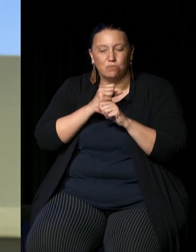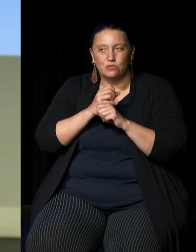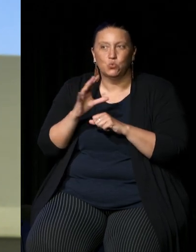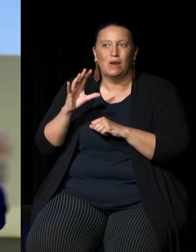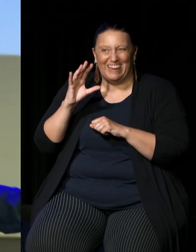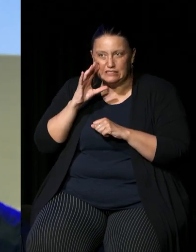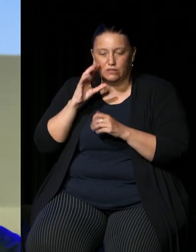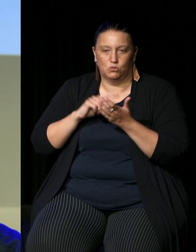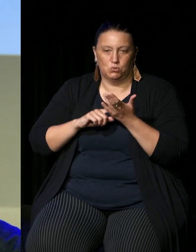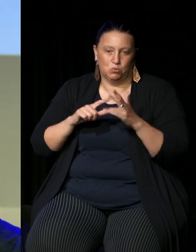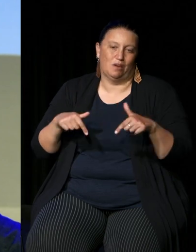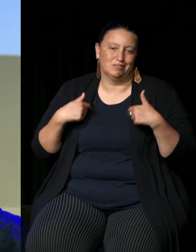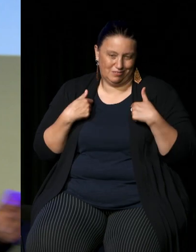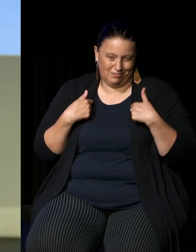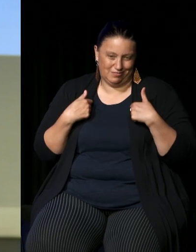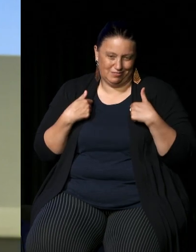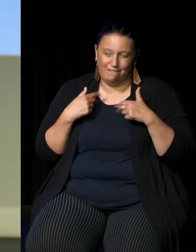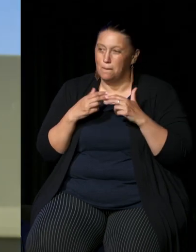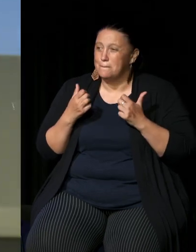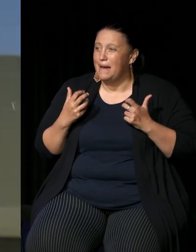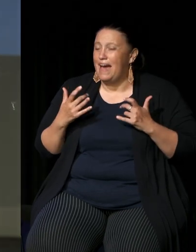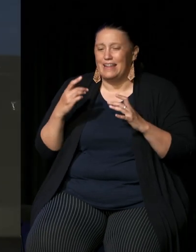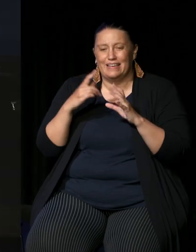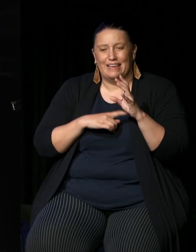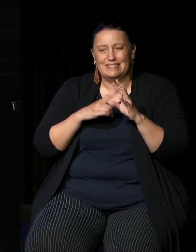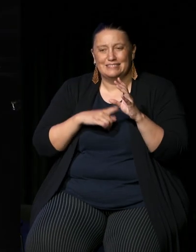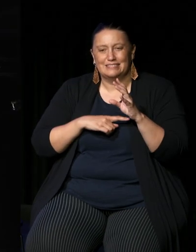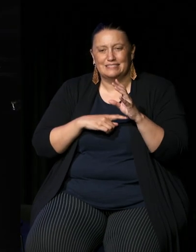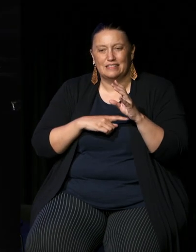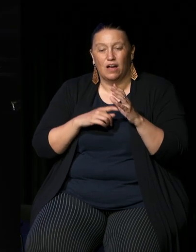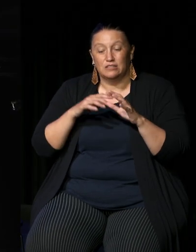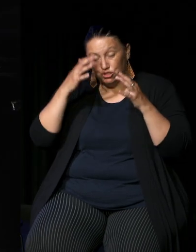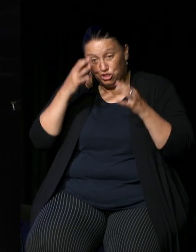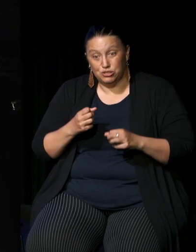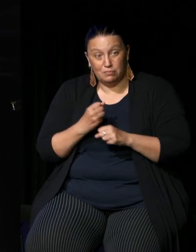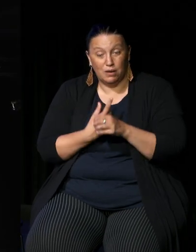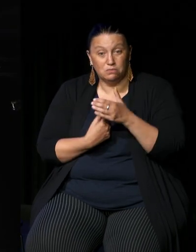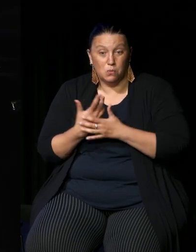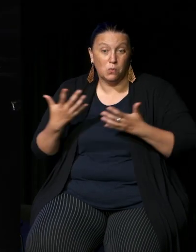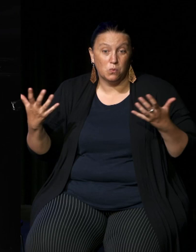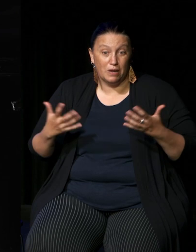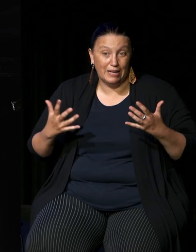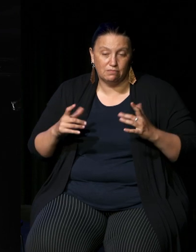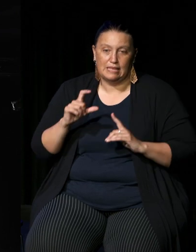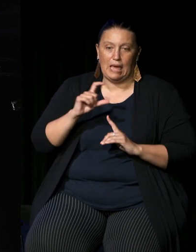mostly in Canberra thousands of kilometers away from the people whose lives are going to be